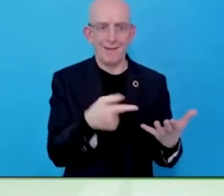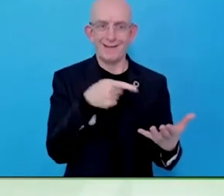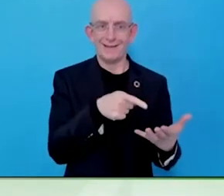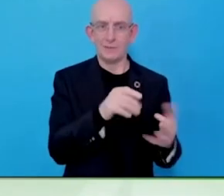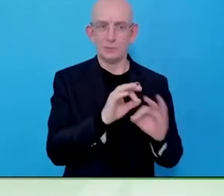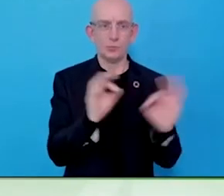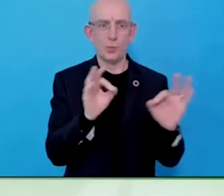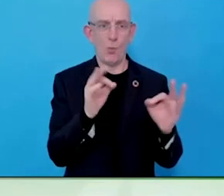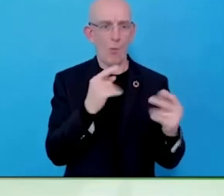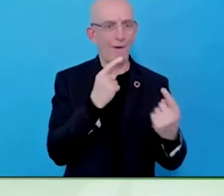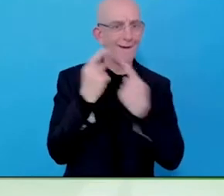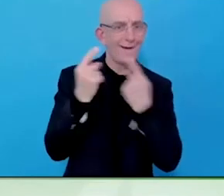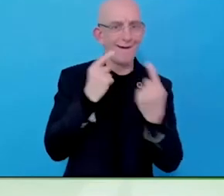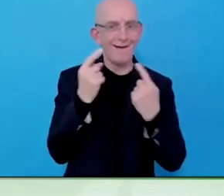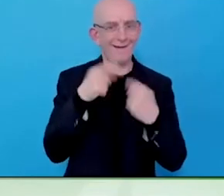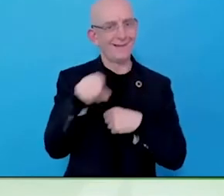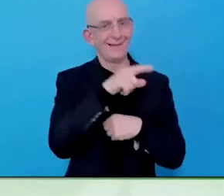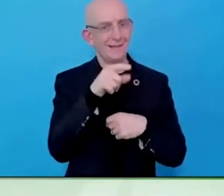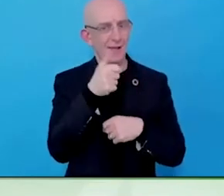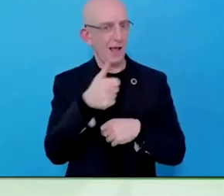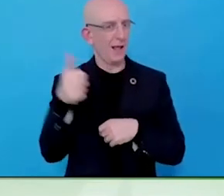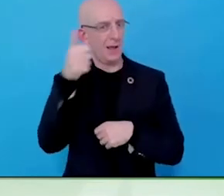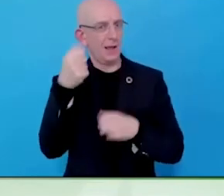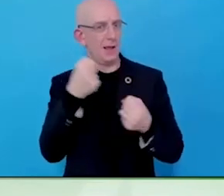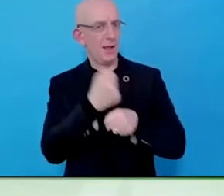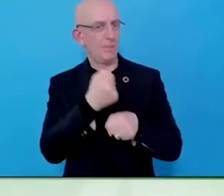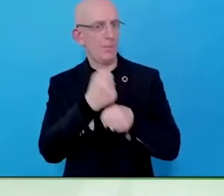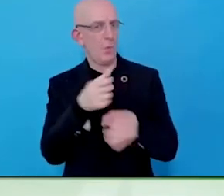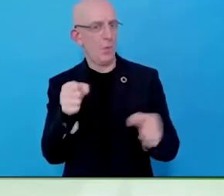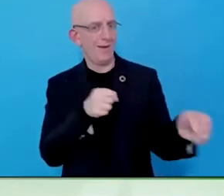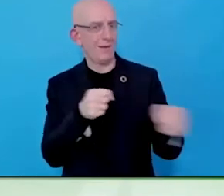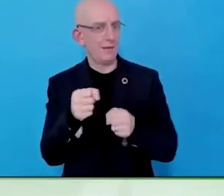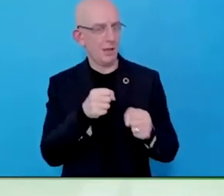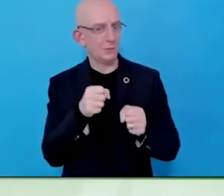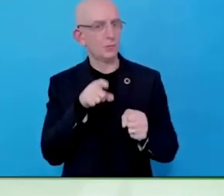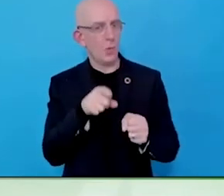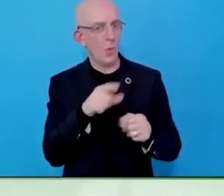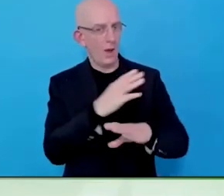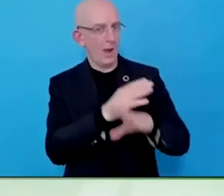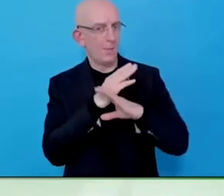I am passionate about leadership from the top, that is a big thing,